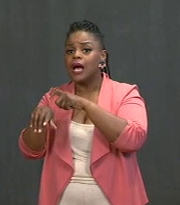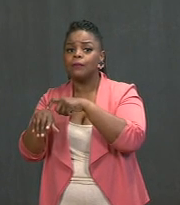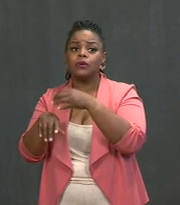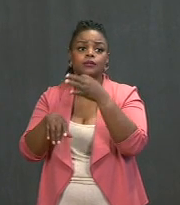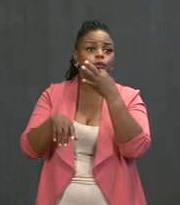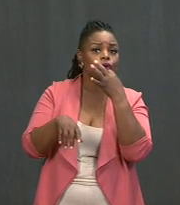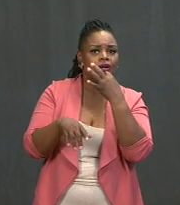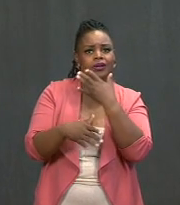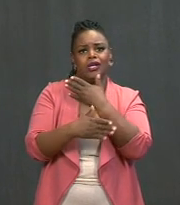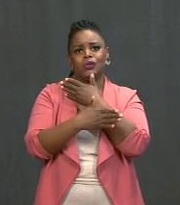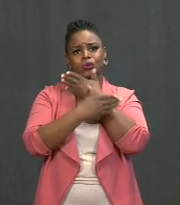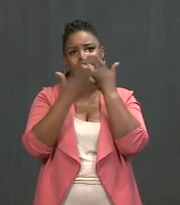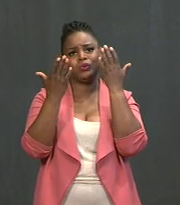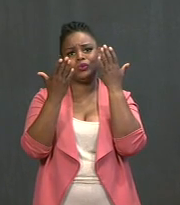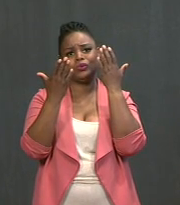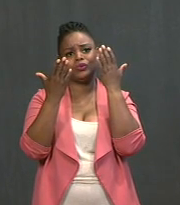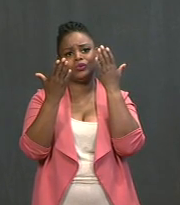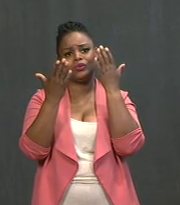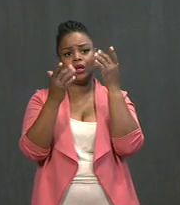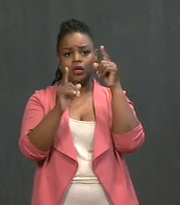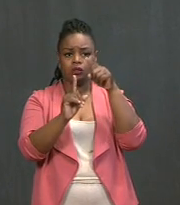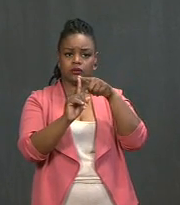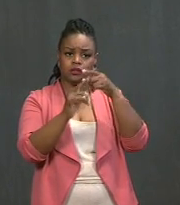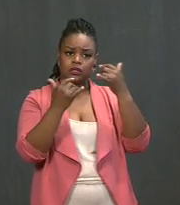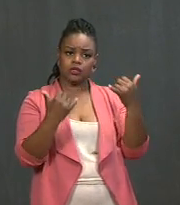Because until this vaccine is available to the world